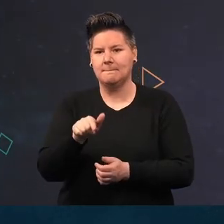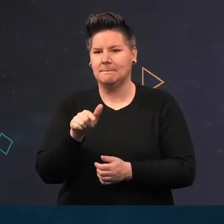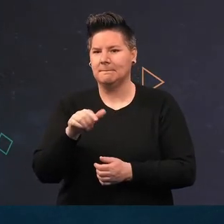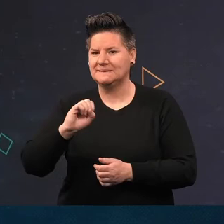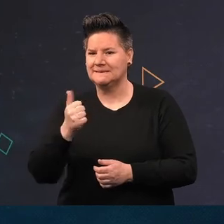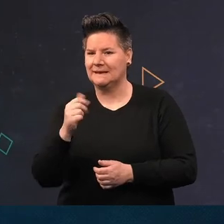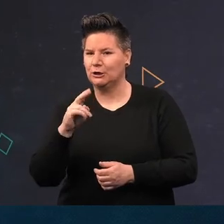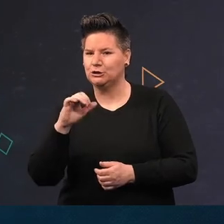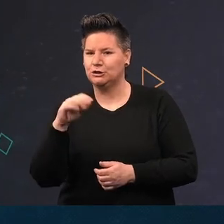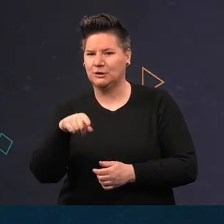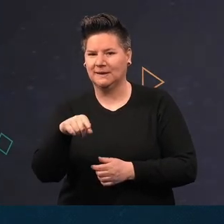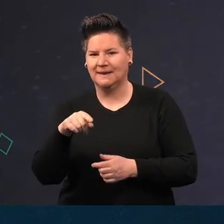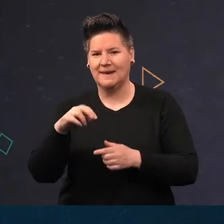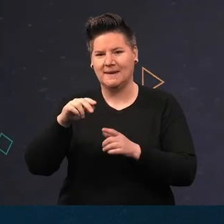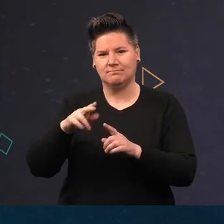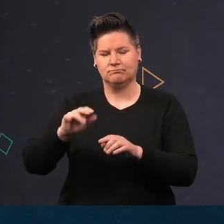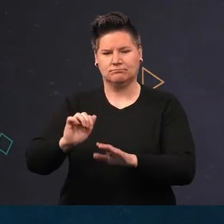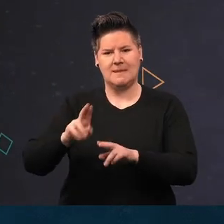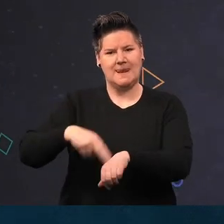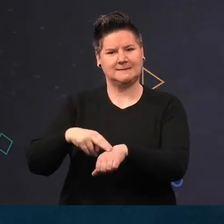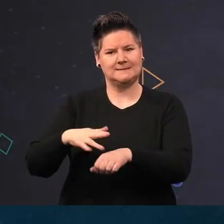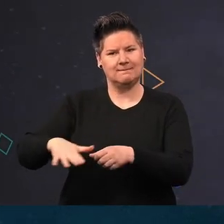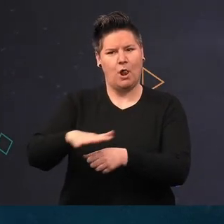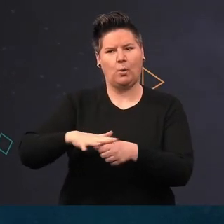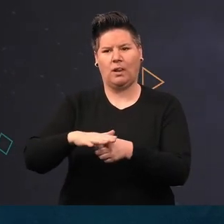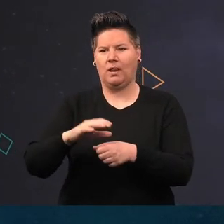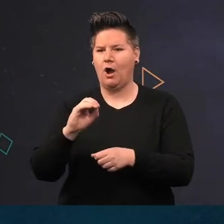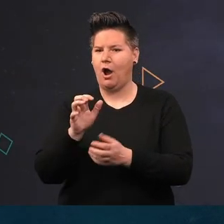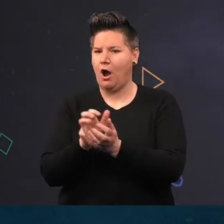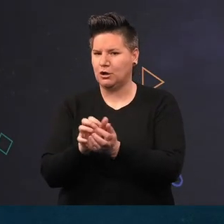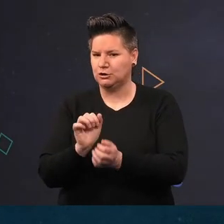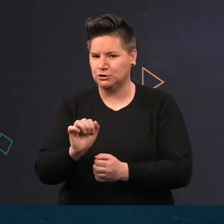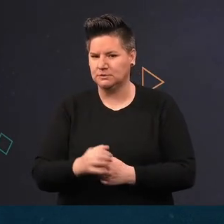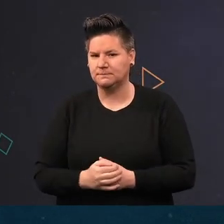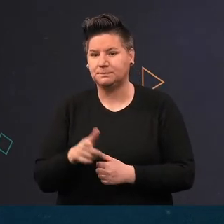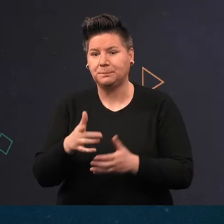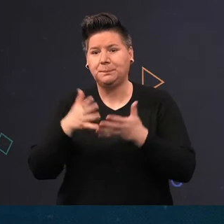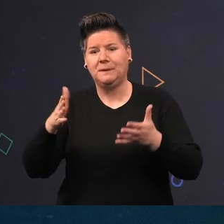a Native Oyster. The Lough once supported a big fishery for both native oysters and for scallops.